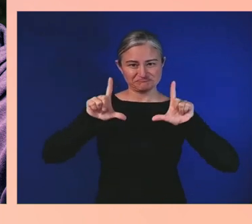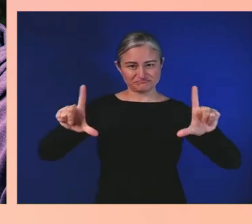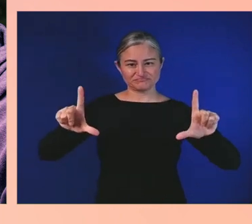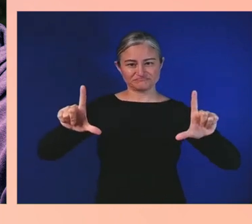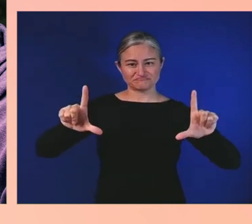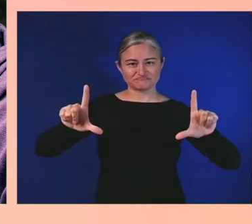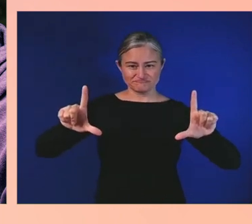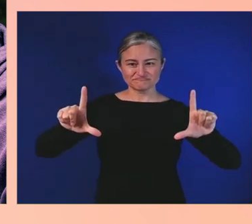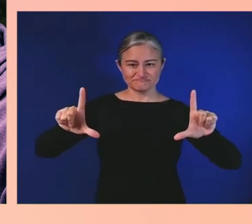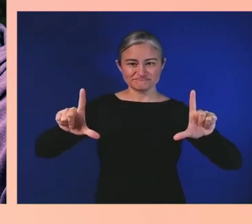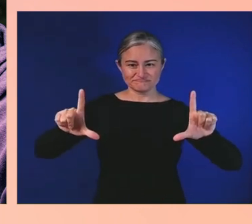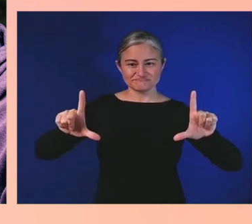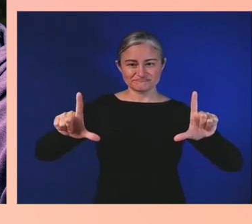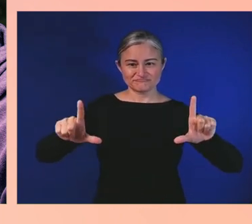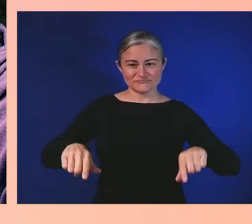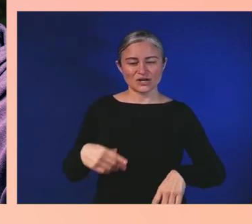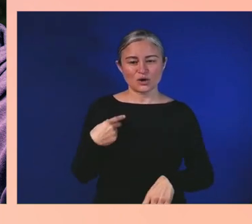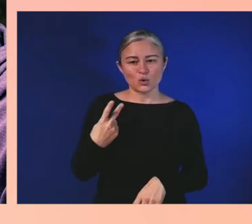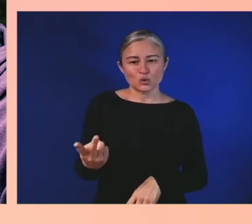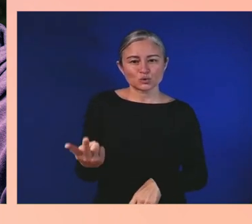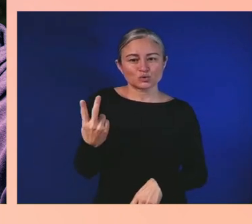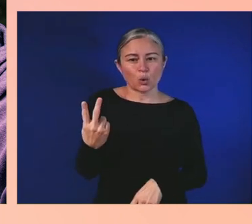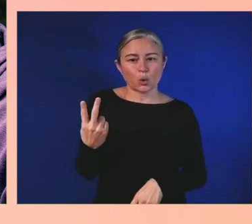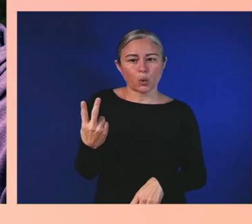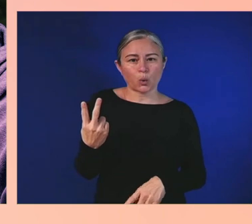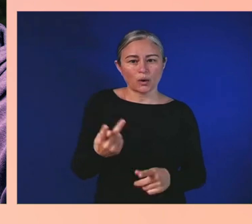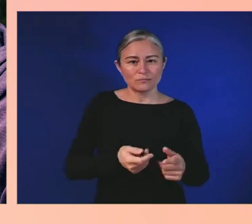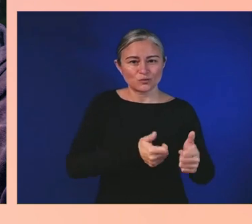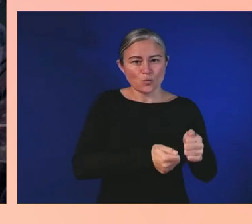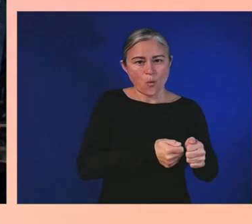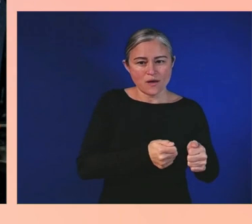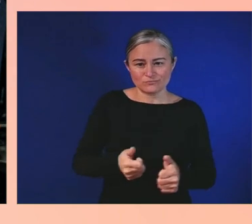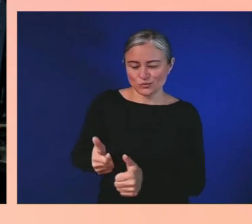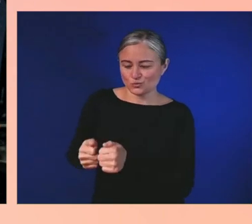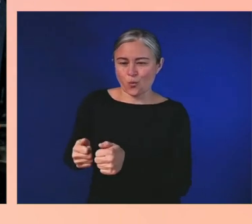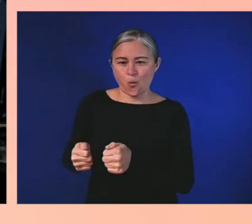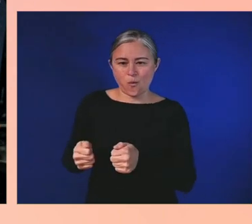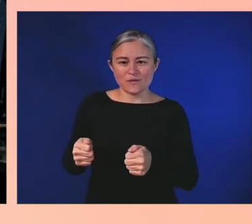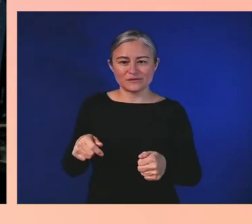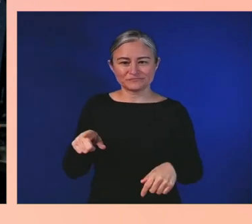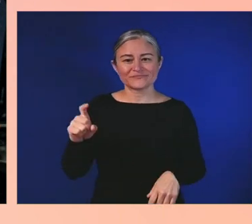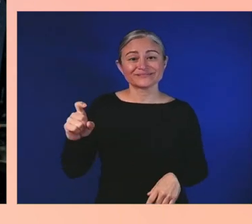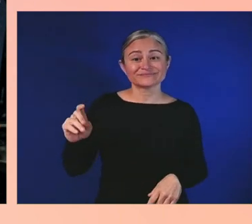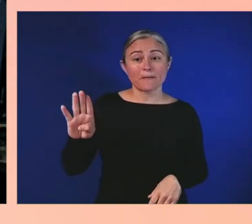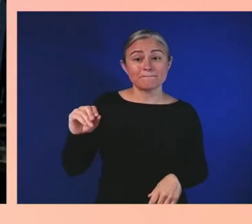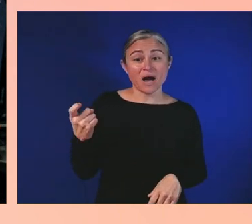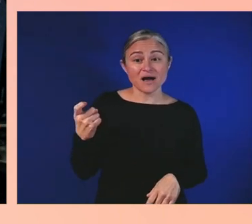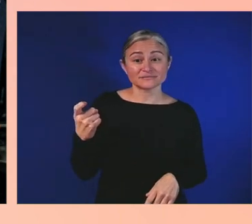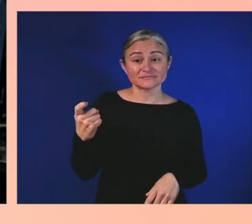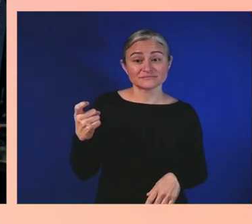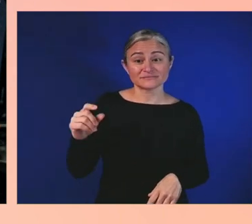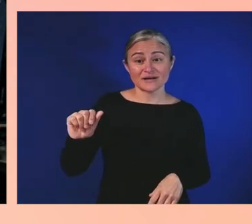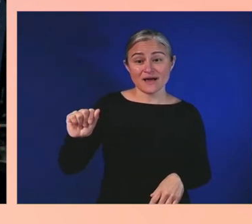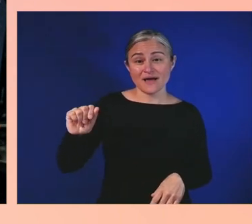The controllers that I use are the Xbox Adaptive Controller and the Xbox Elite 2 Controller.